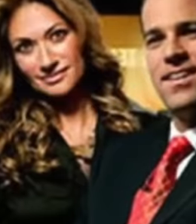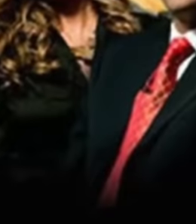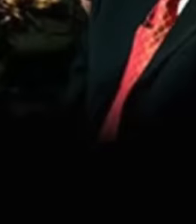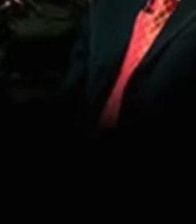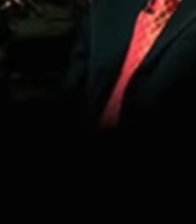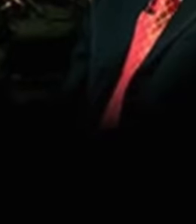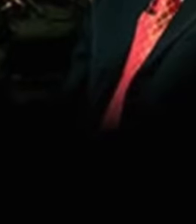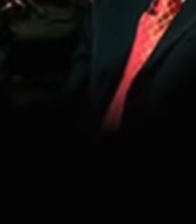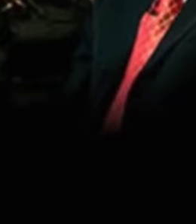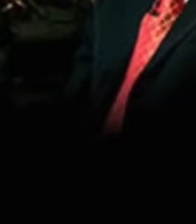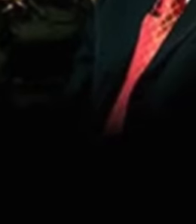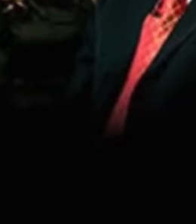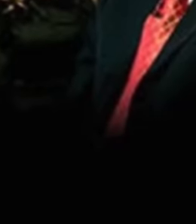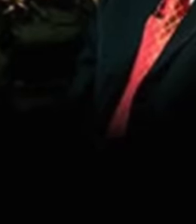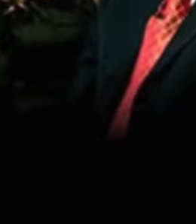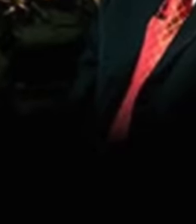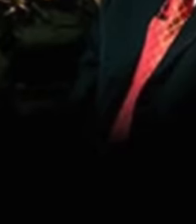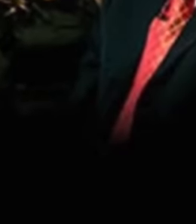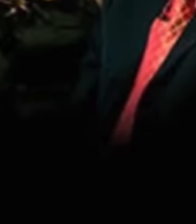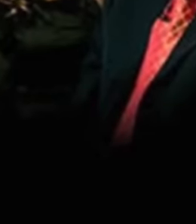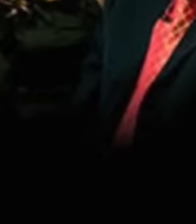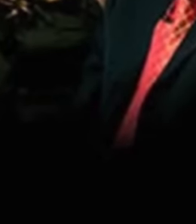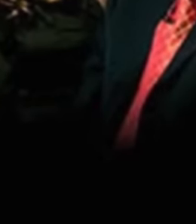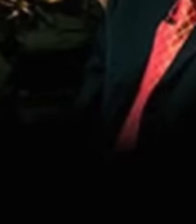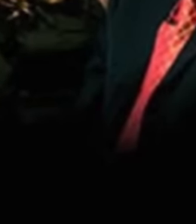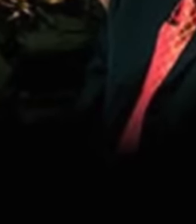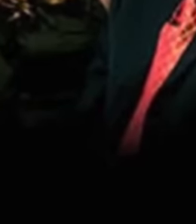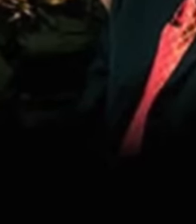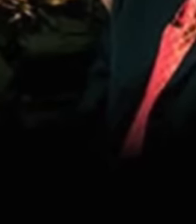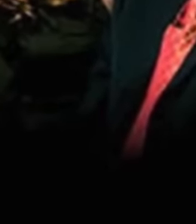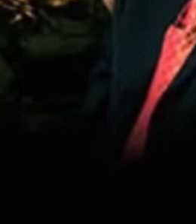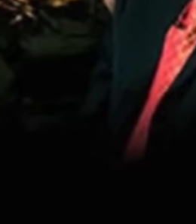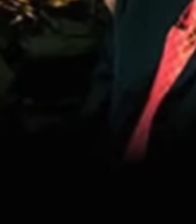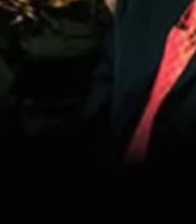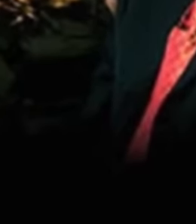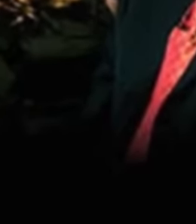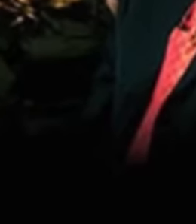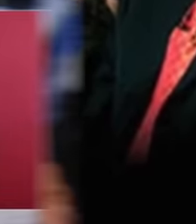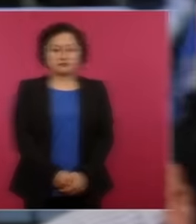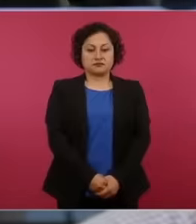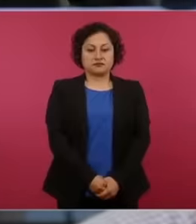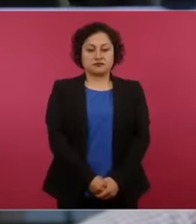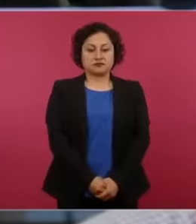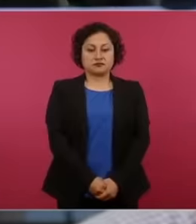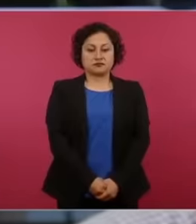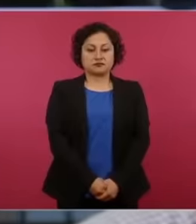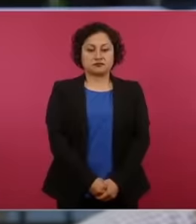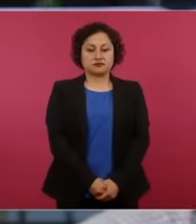from news agencies such as those that took place today at the press conference where a reporter